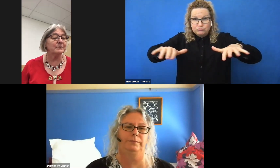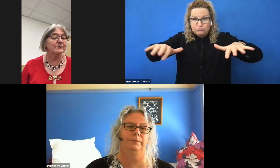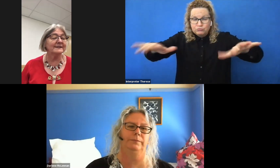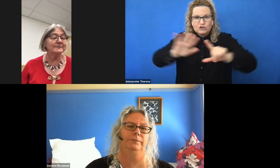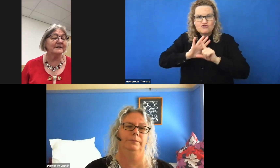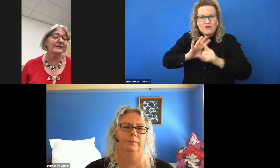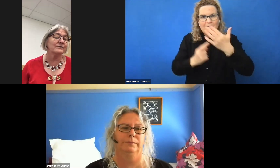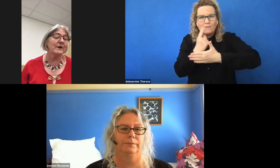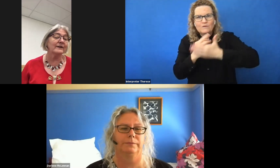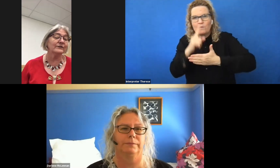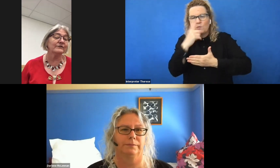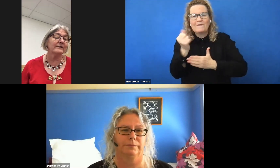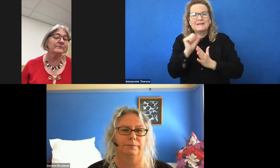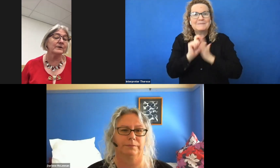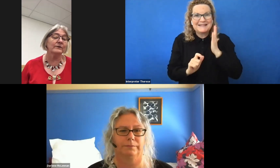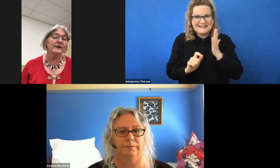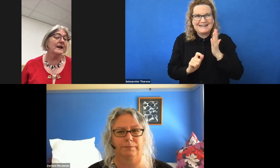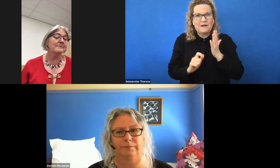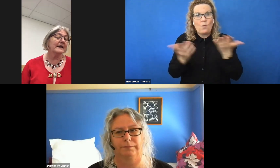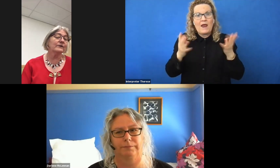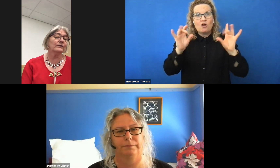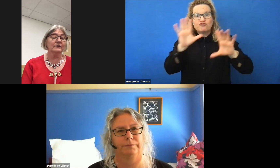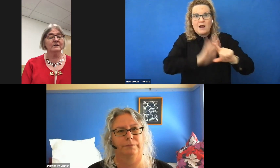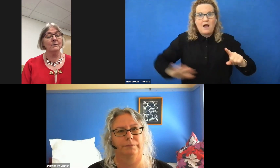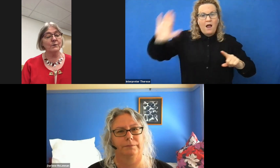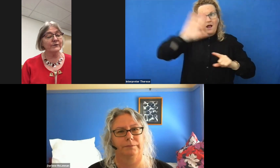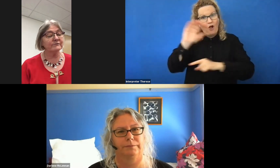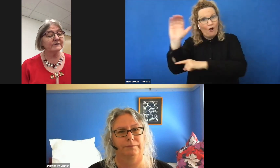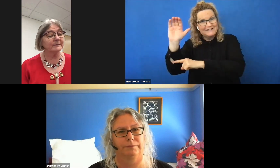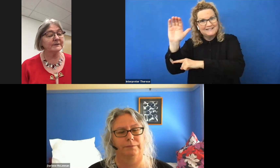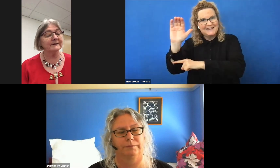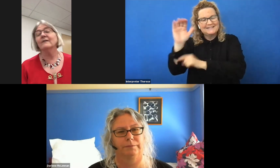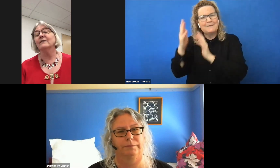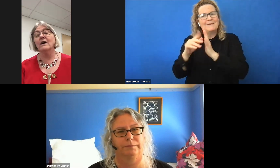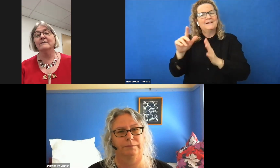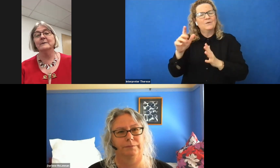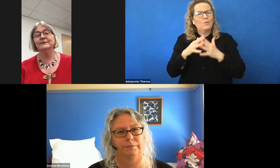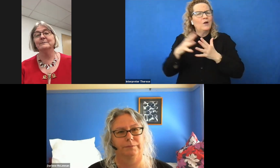with disability throughout Australia and beyond make her a worthy recipient of the life membership